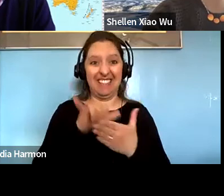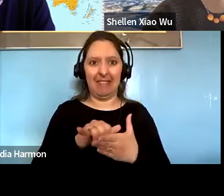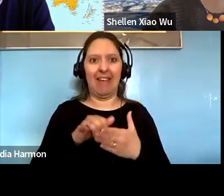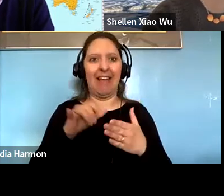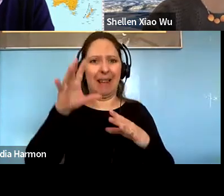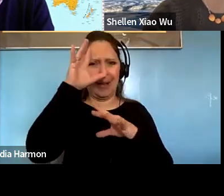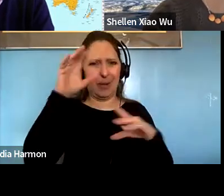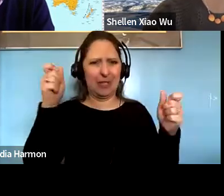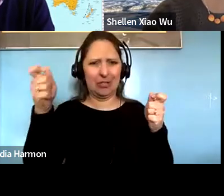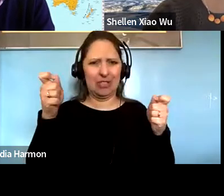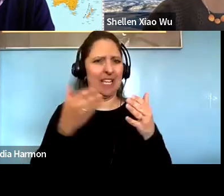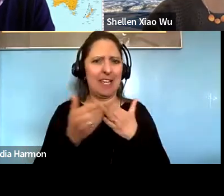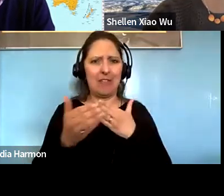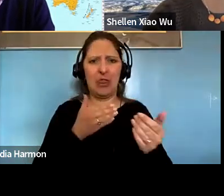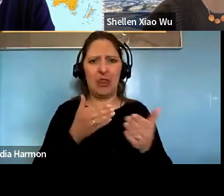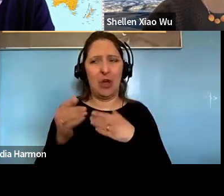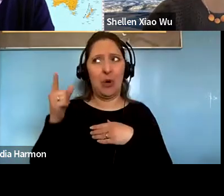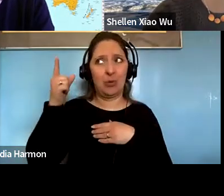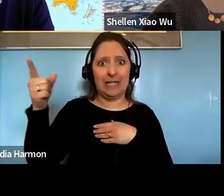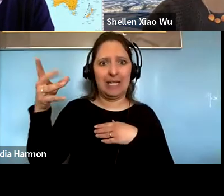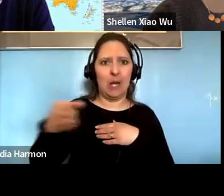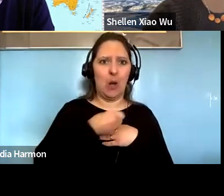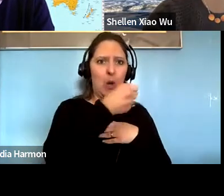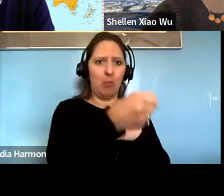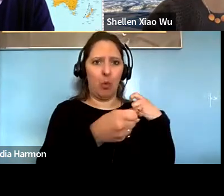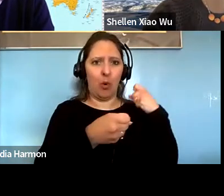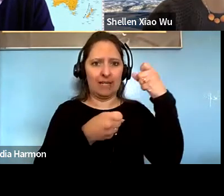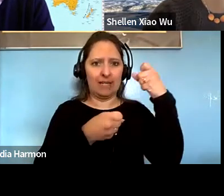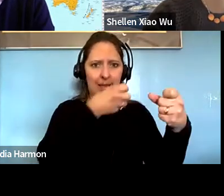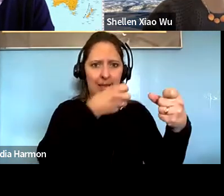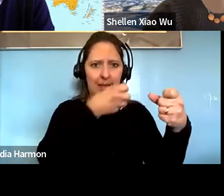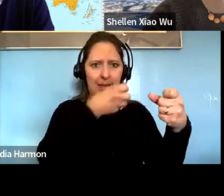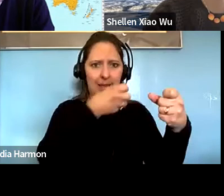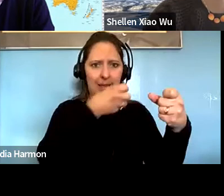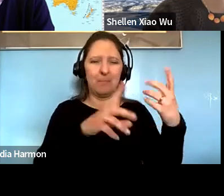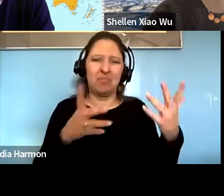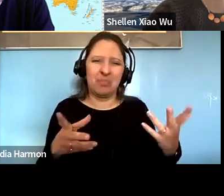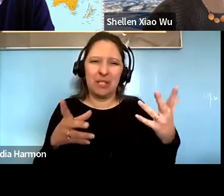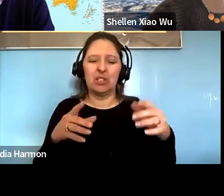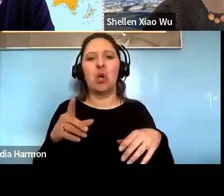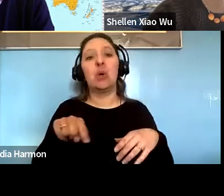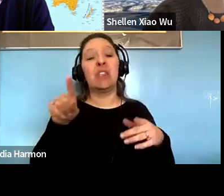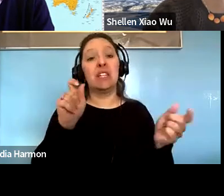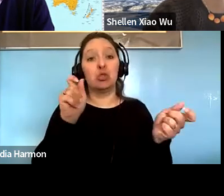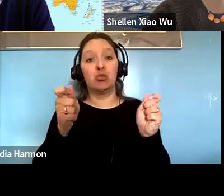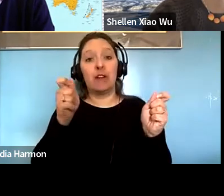Salvador Santino Regilme: Even though they were appointee so even a short period of time these incremental reforms force and suddenly changed.